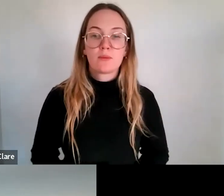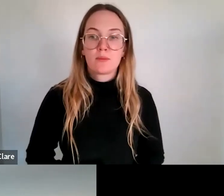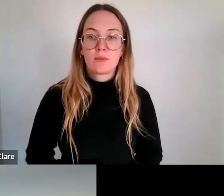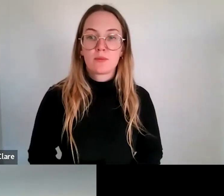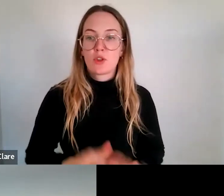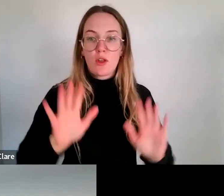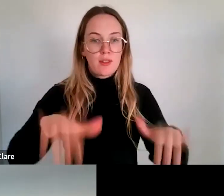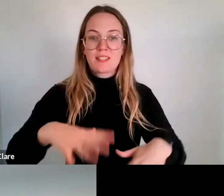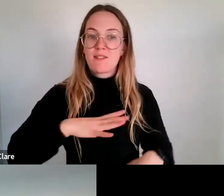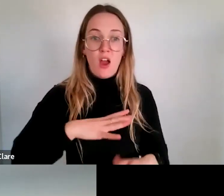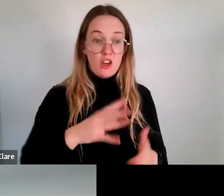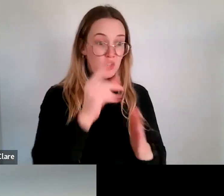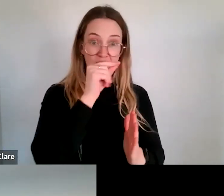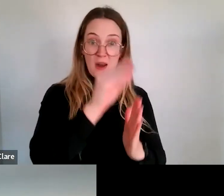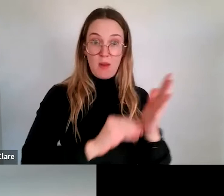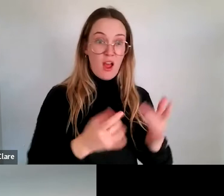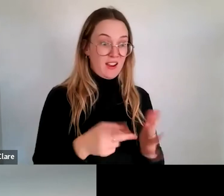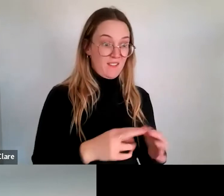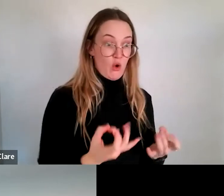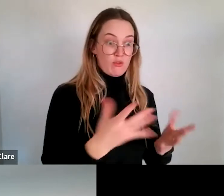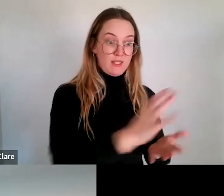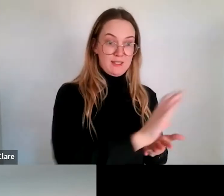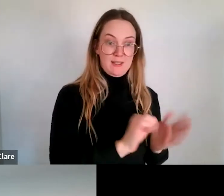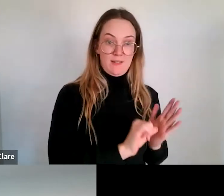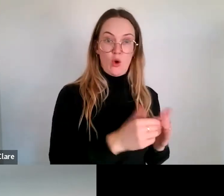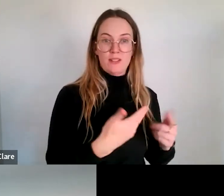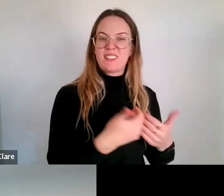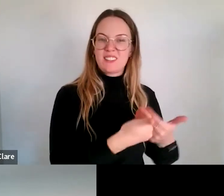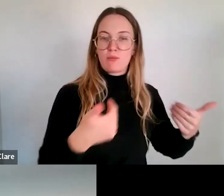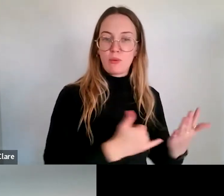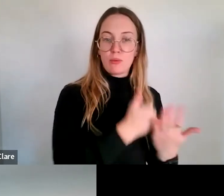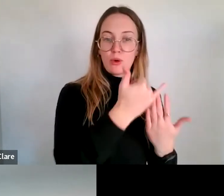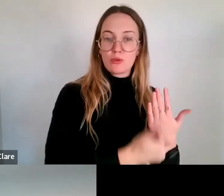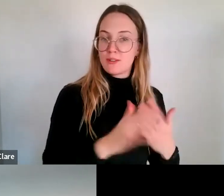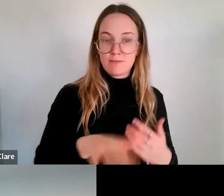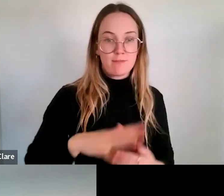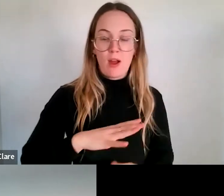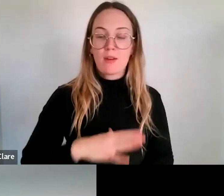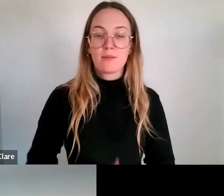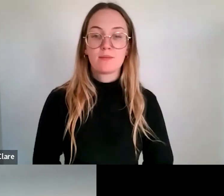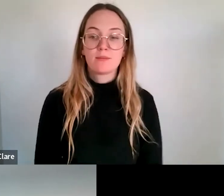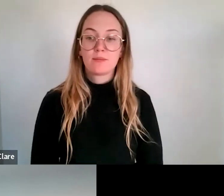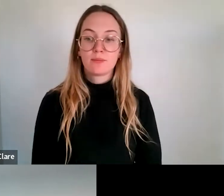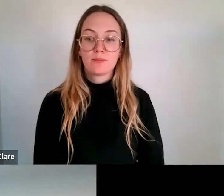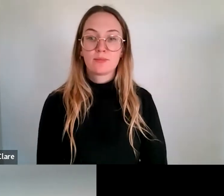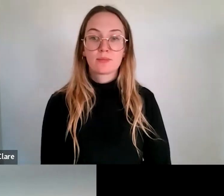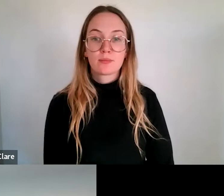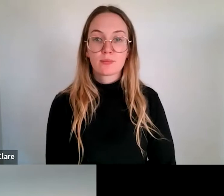to apply if you already got a grant.